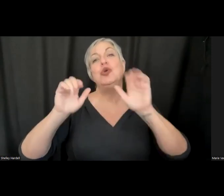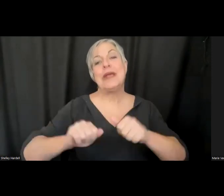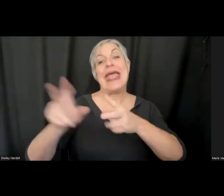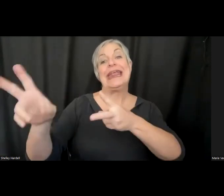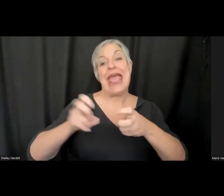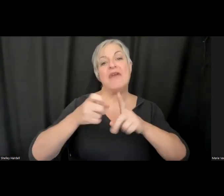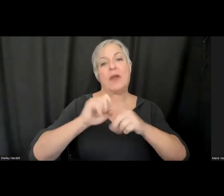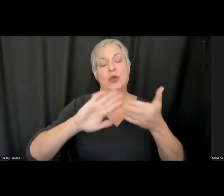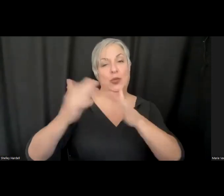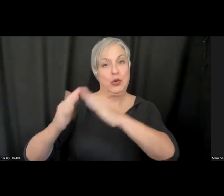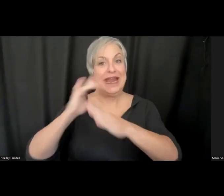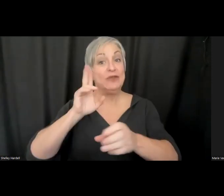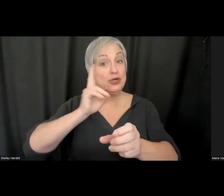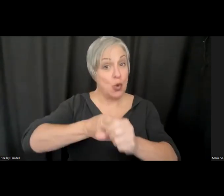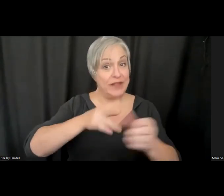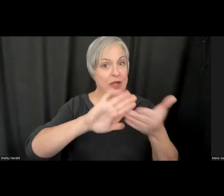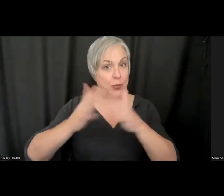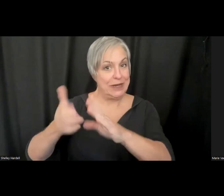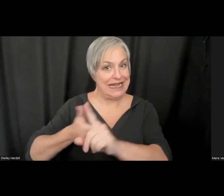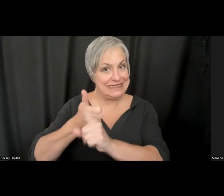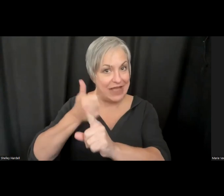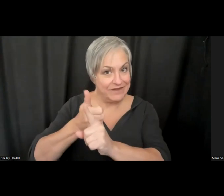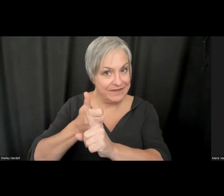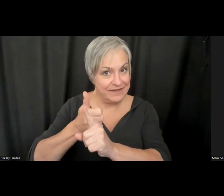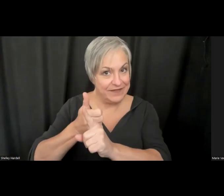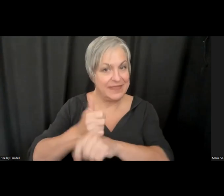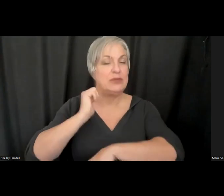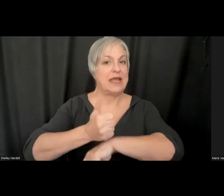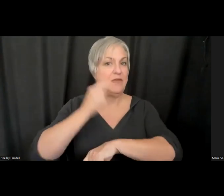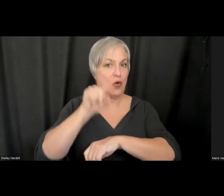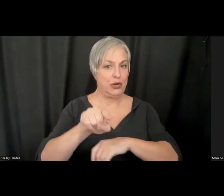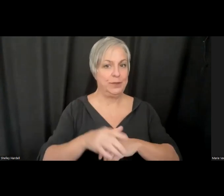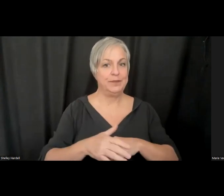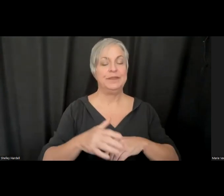the community itself. The way I would do it, and how I did it,